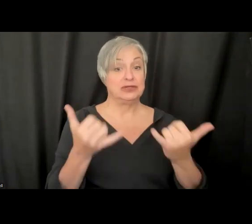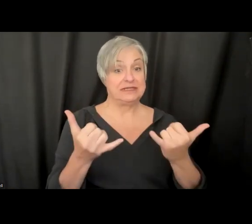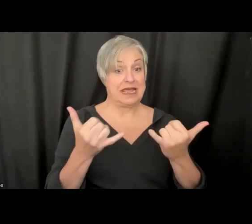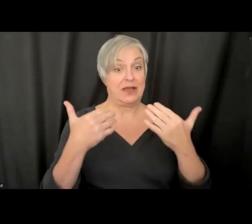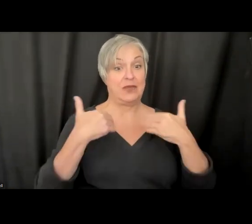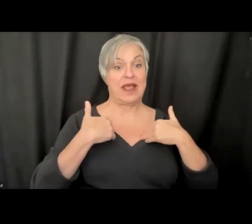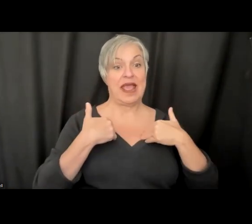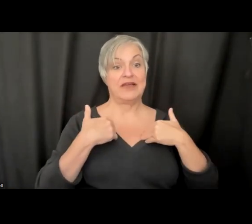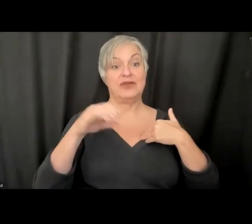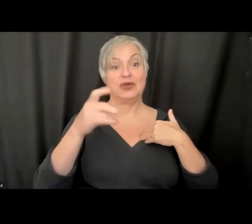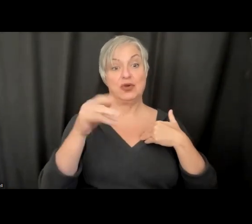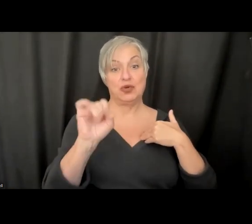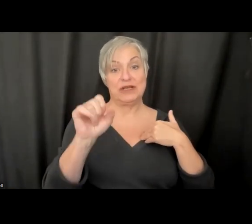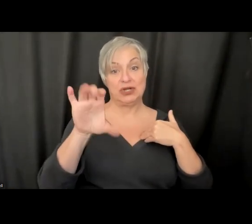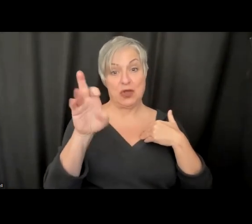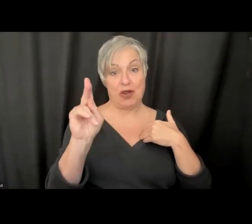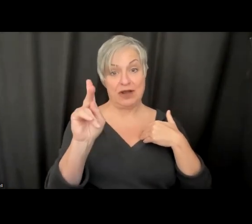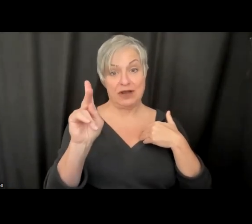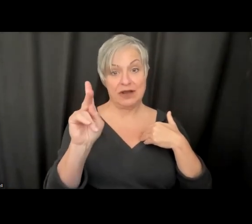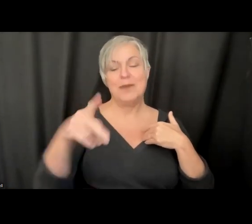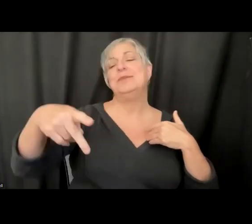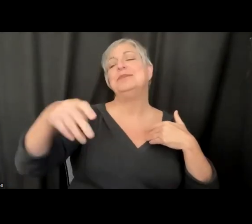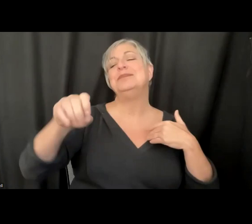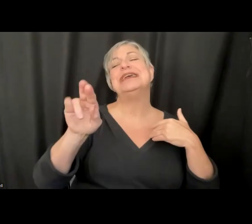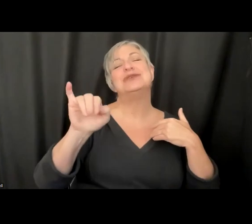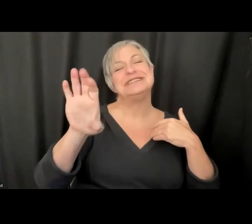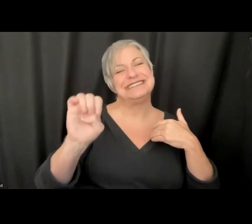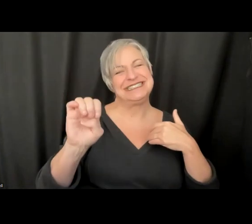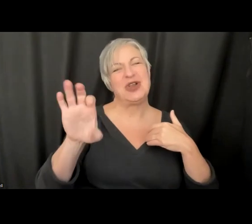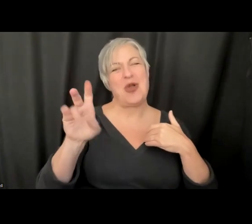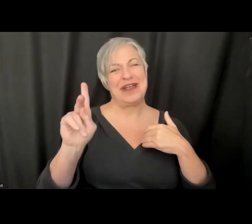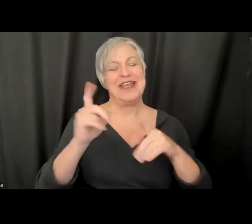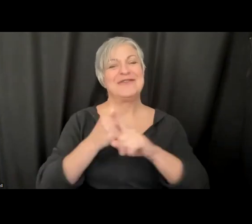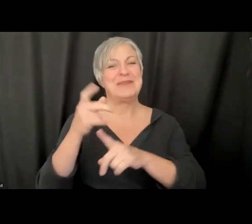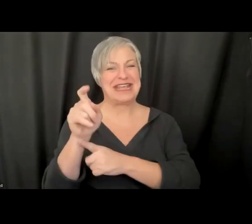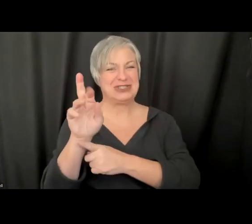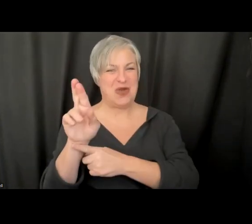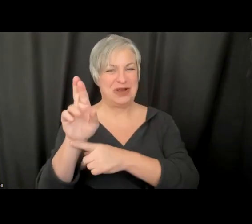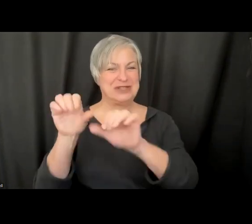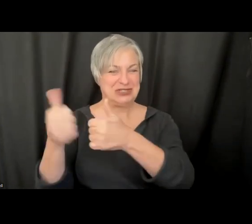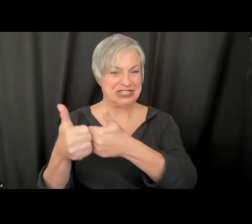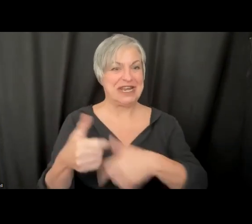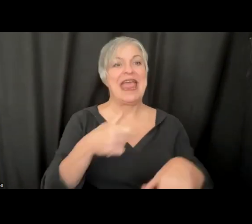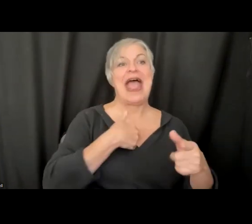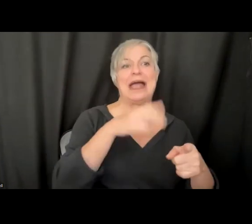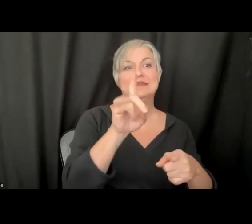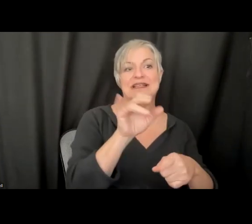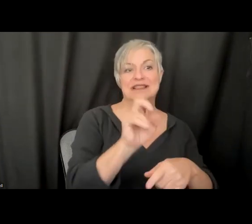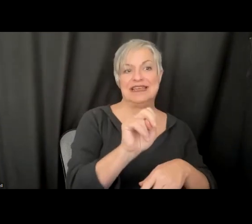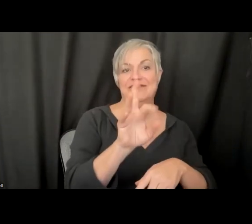Peirce Clark from the XR Association. I'm Dylan Fox, director of operations for XR Access, and we also have our